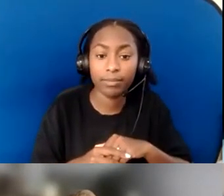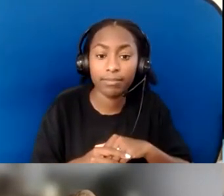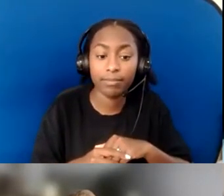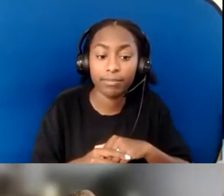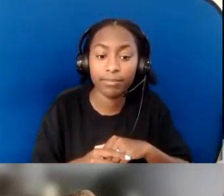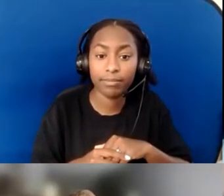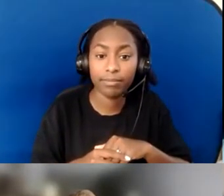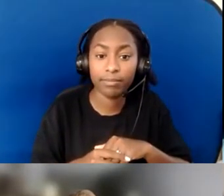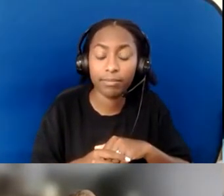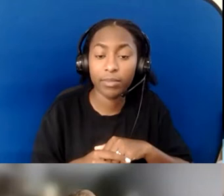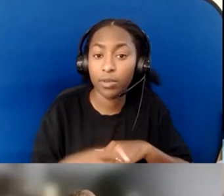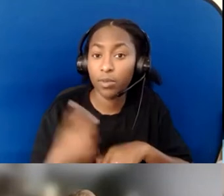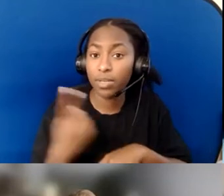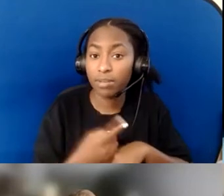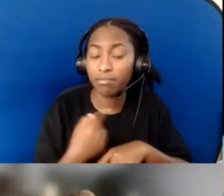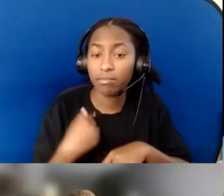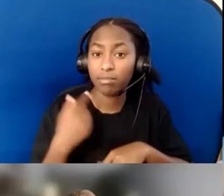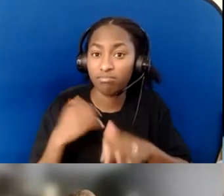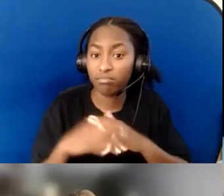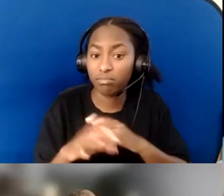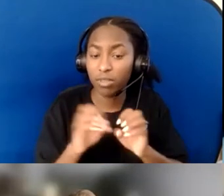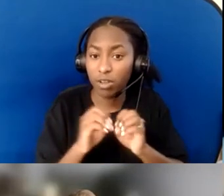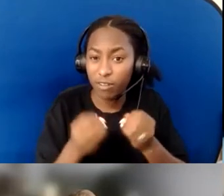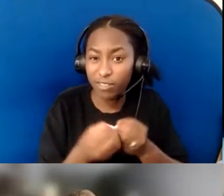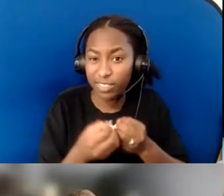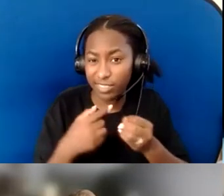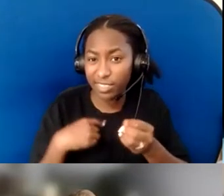I needed a copy of it because I had misplaced one I had.